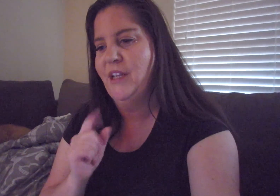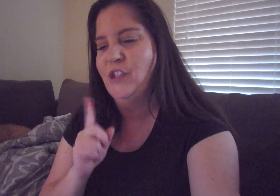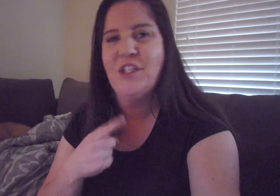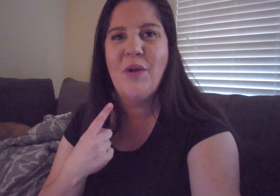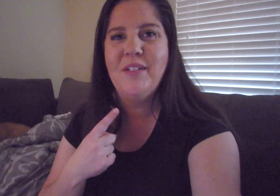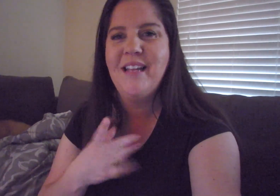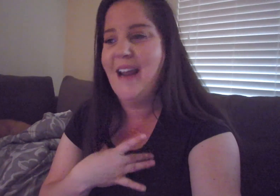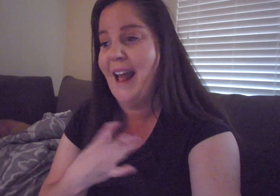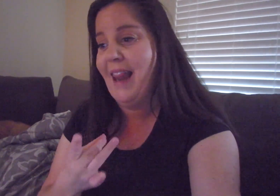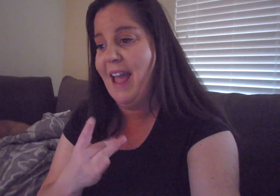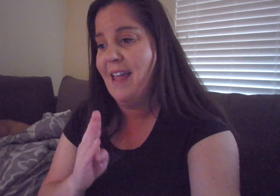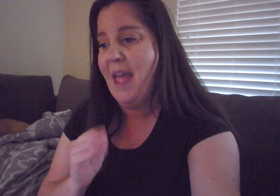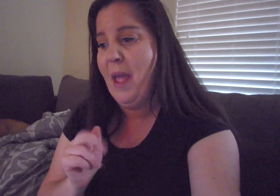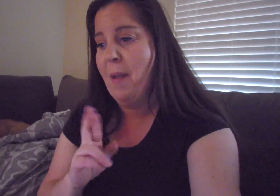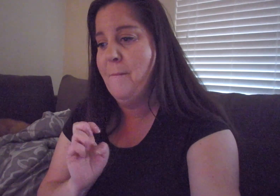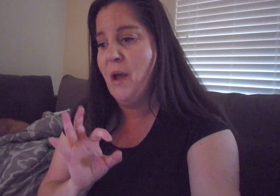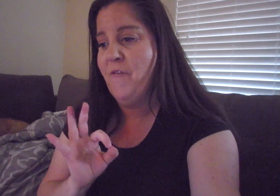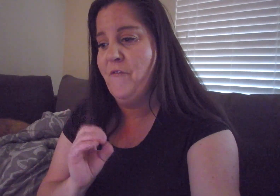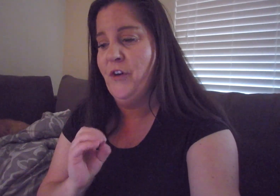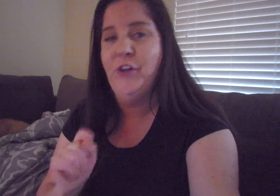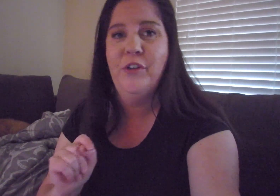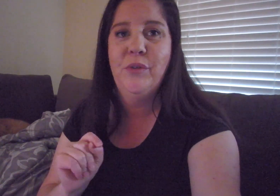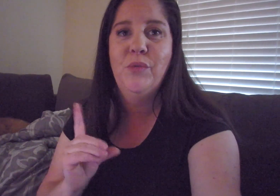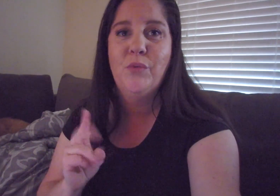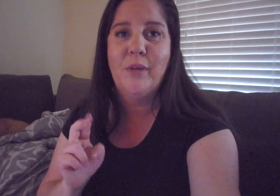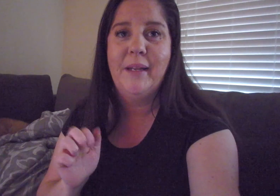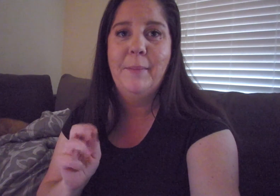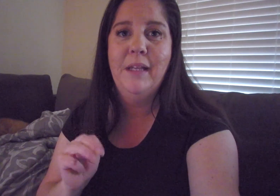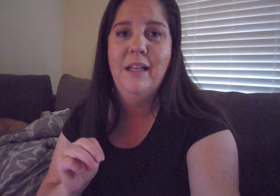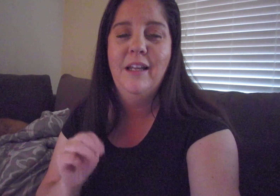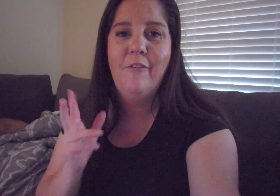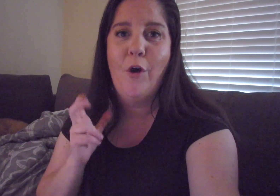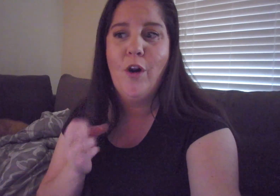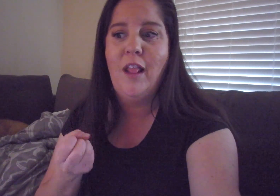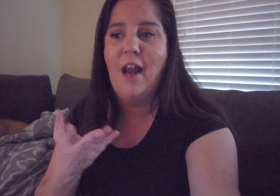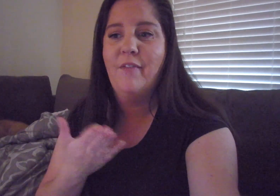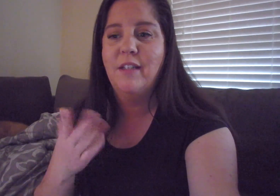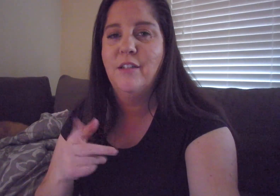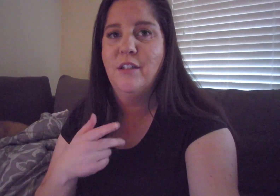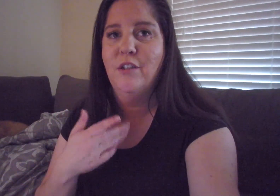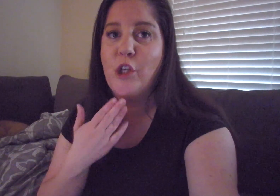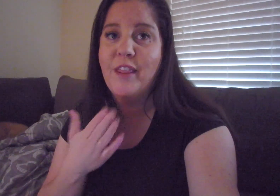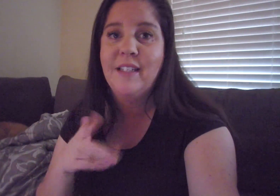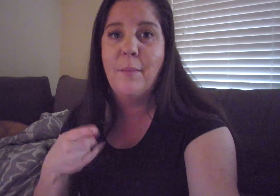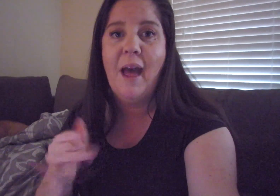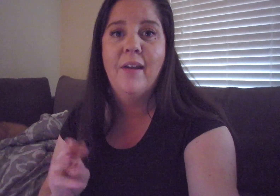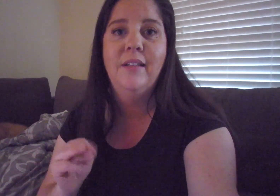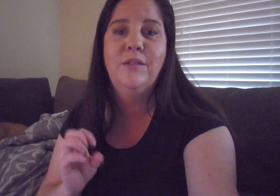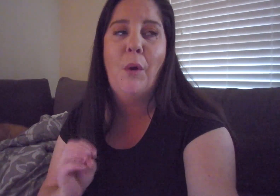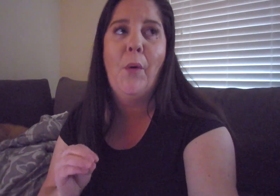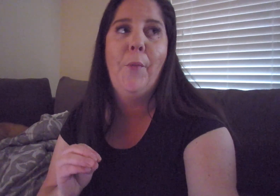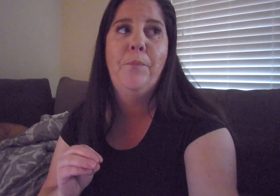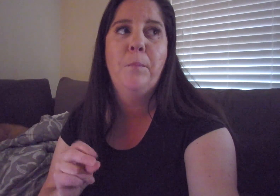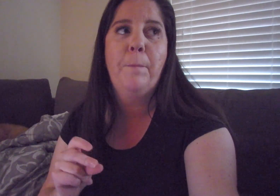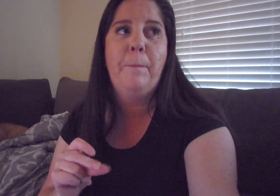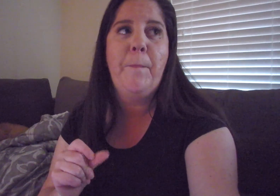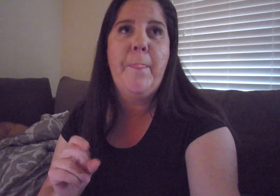It looks cozy and I like Barefoot Dreams I've heard alot of things good things about it so